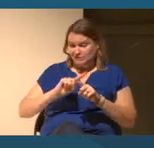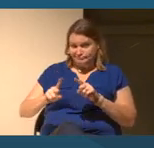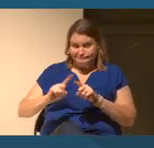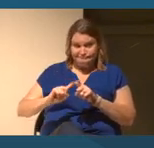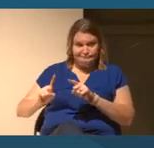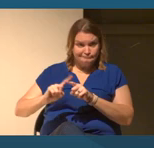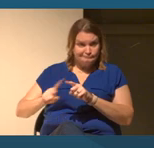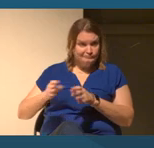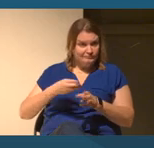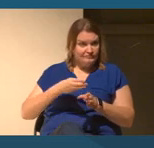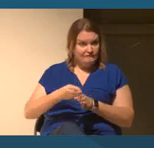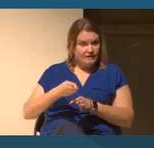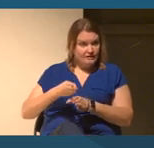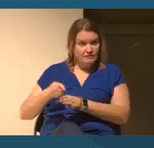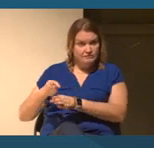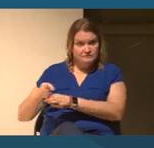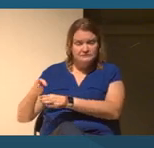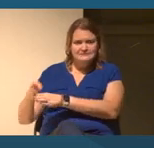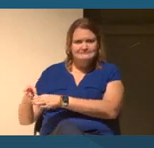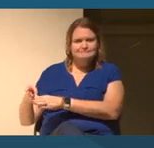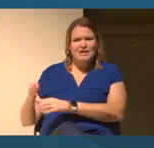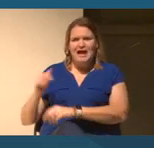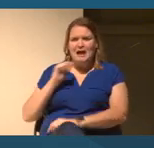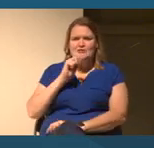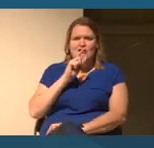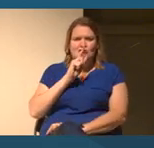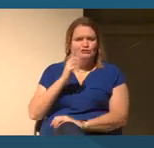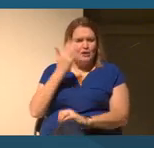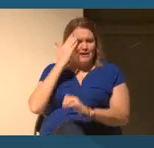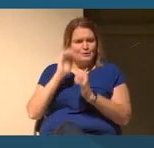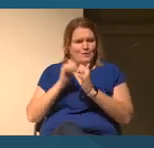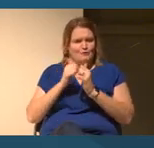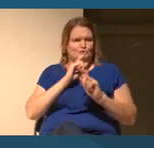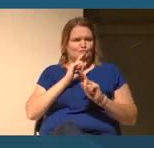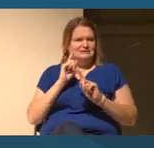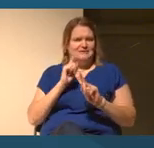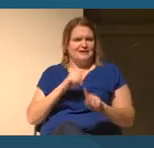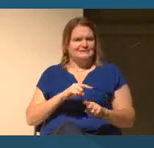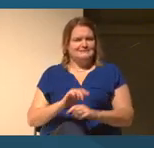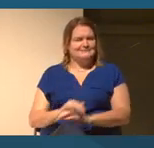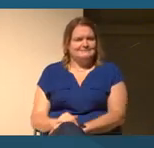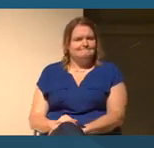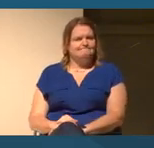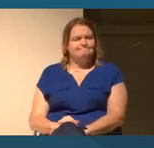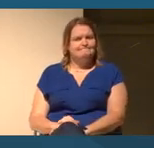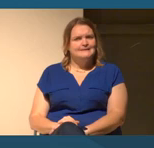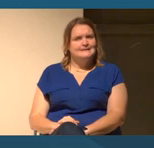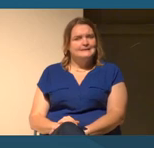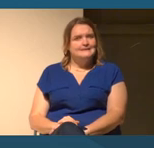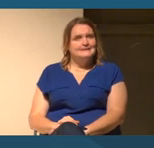I'm not sure I even know how to respond to that because on one level, I would think that